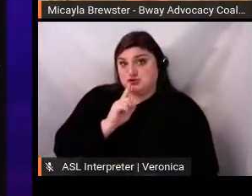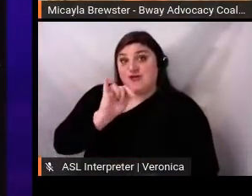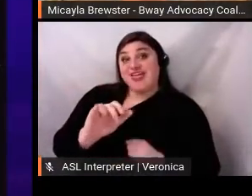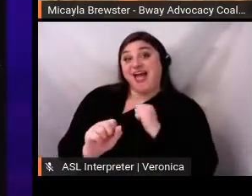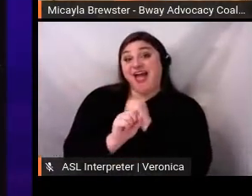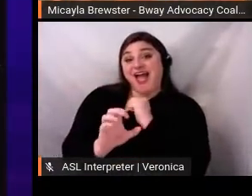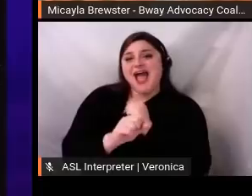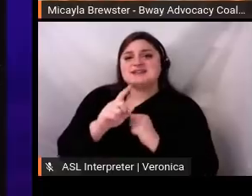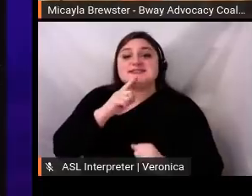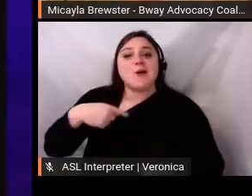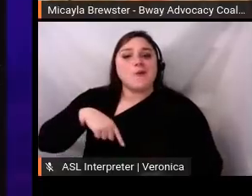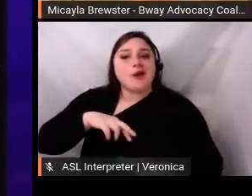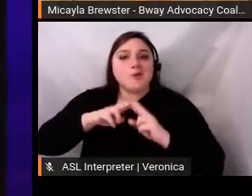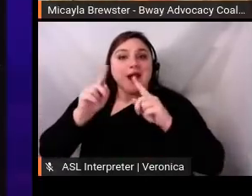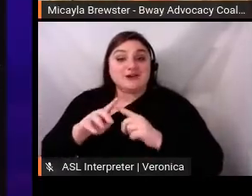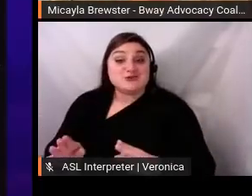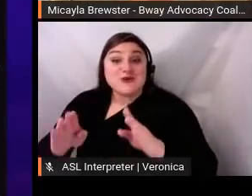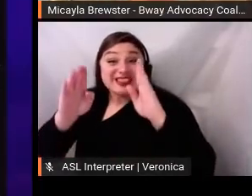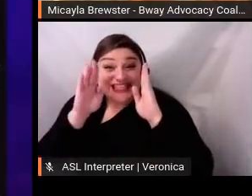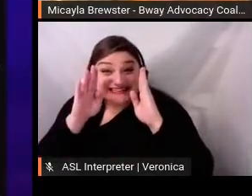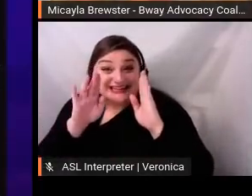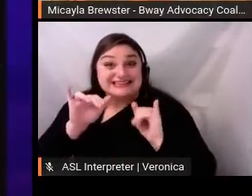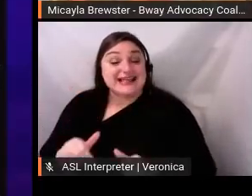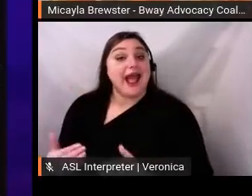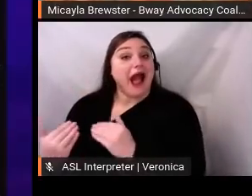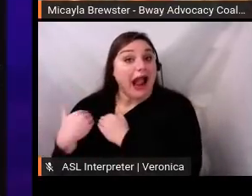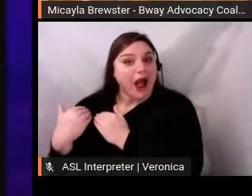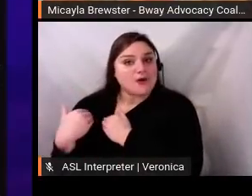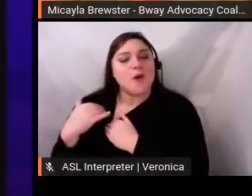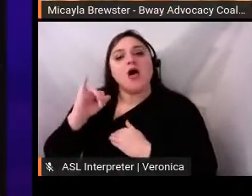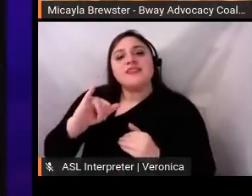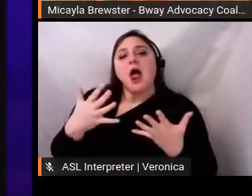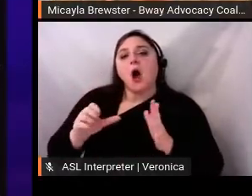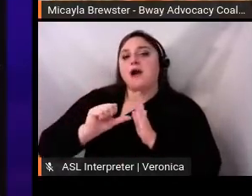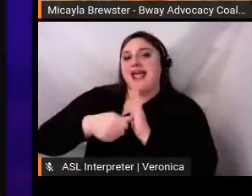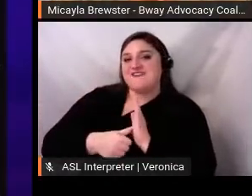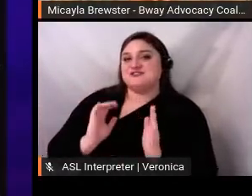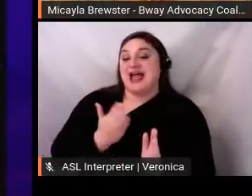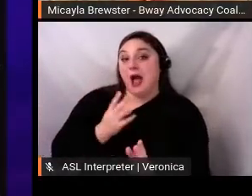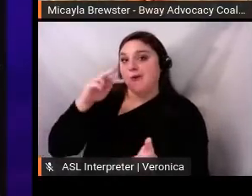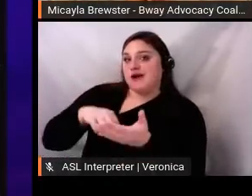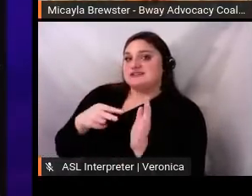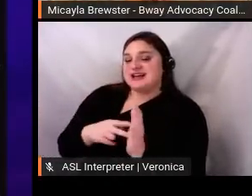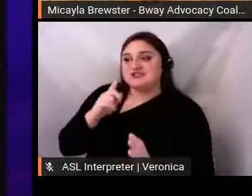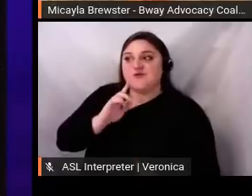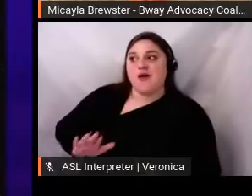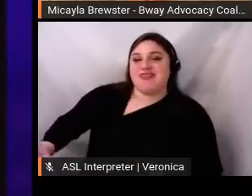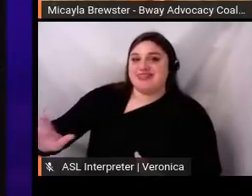upfront allowed people... allowed everyone to enter on the same page, and